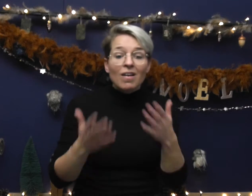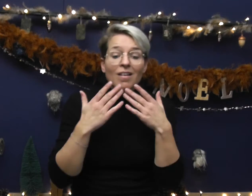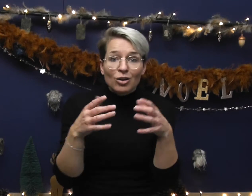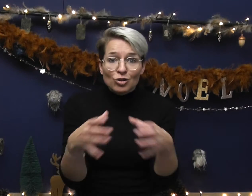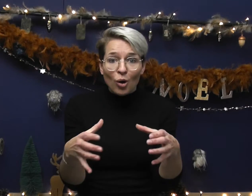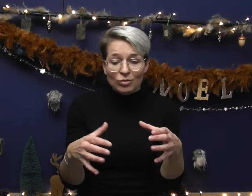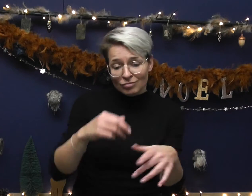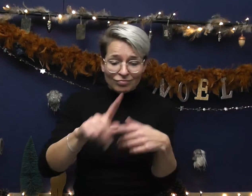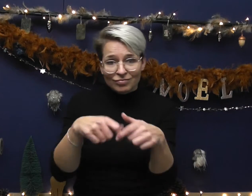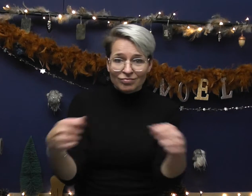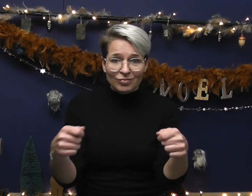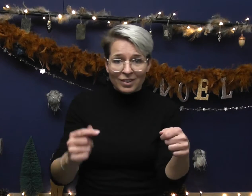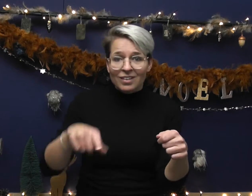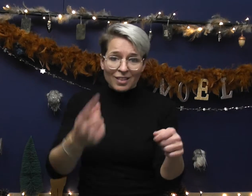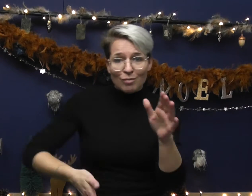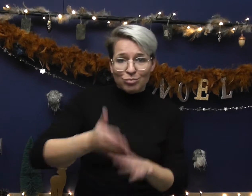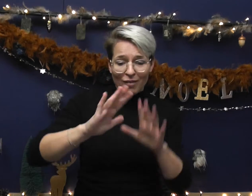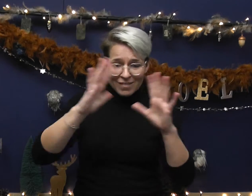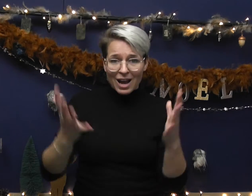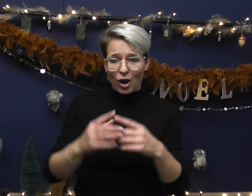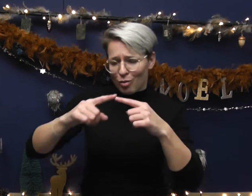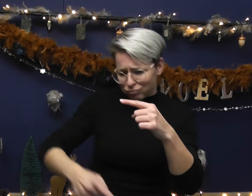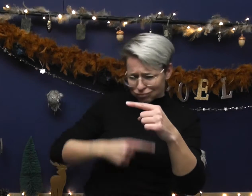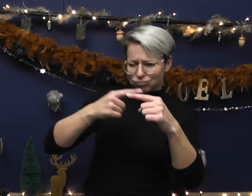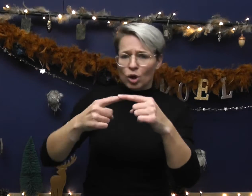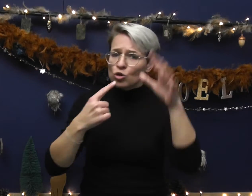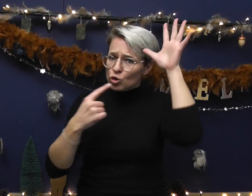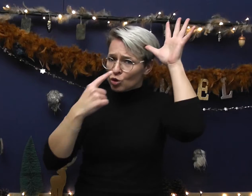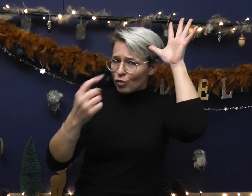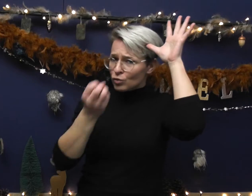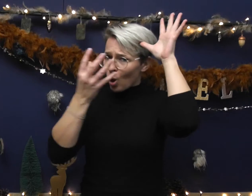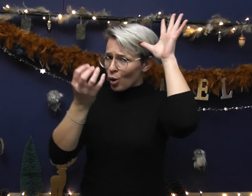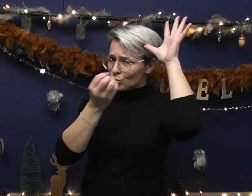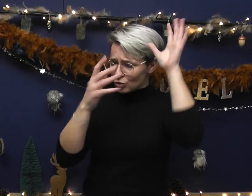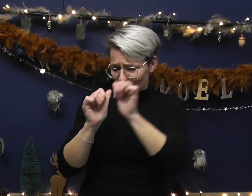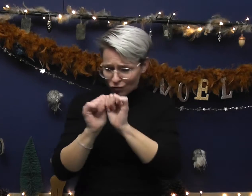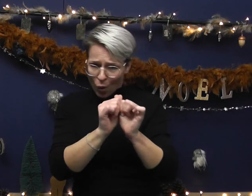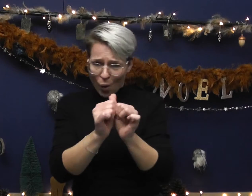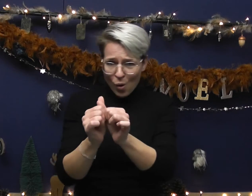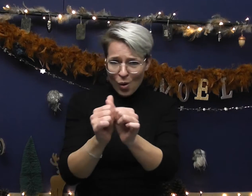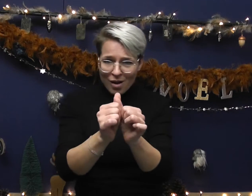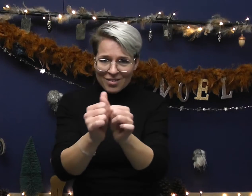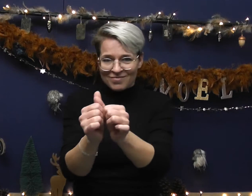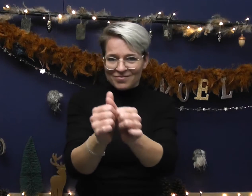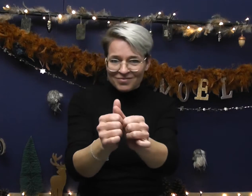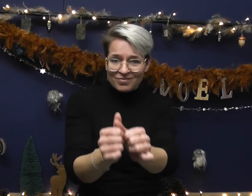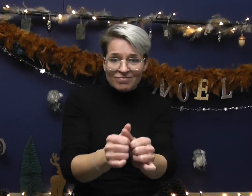I box 'em up with a bow Then I go pole to pole Rudolph, follow your nose (Rudolph, follow your nose)